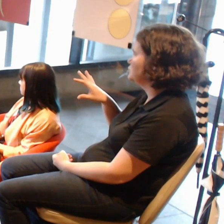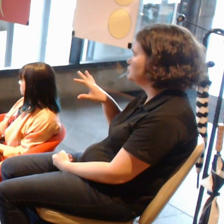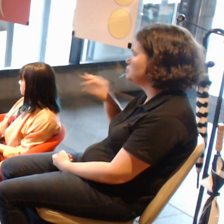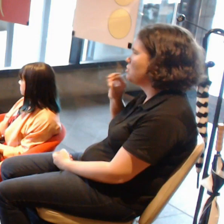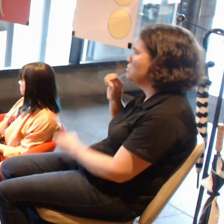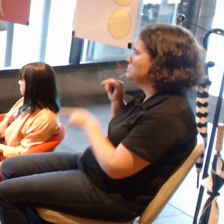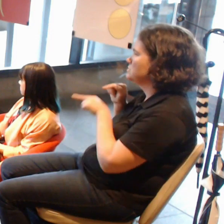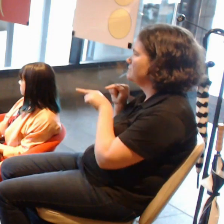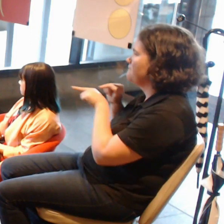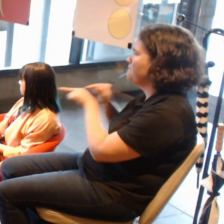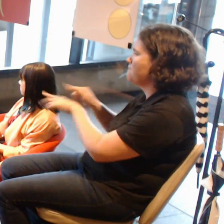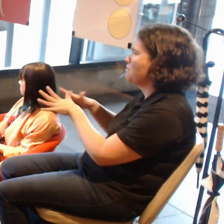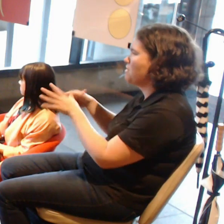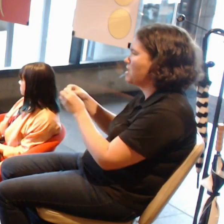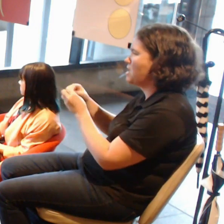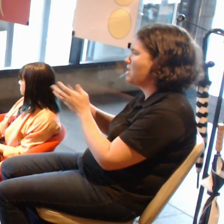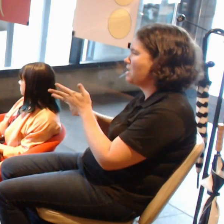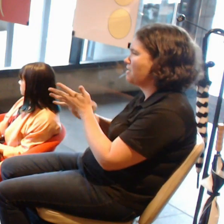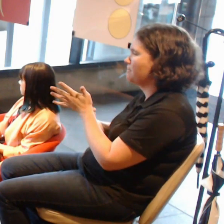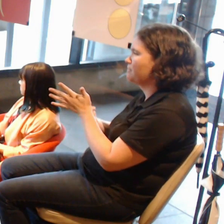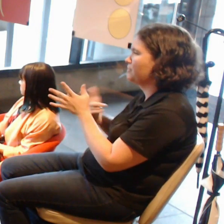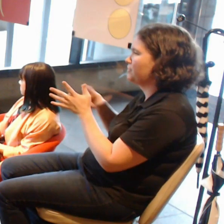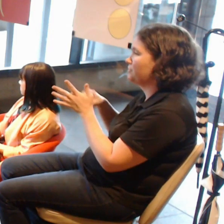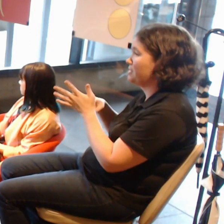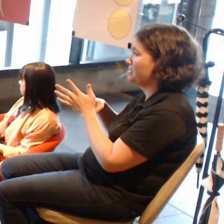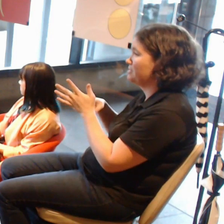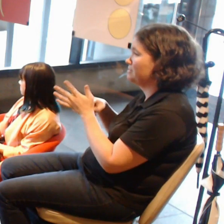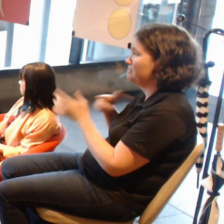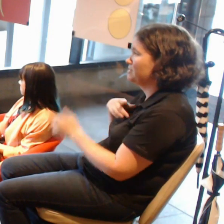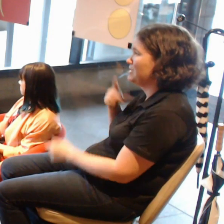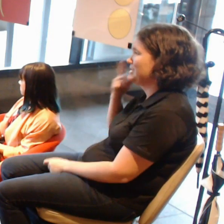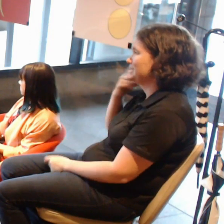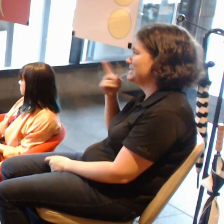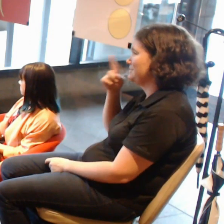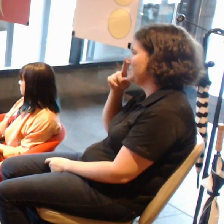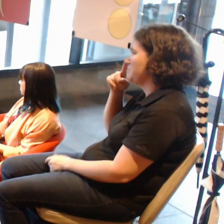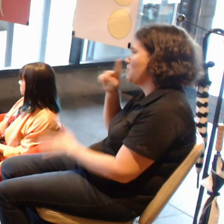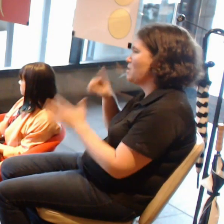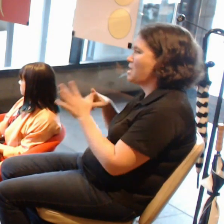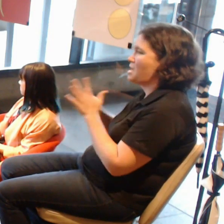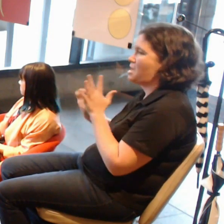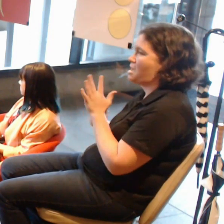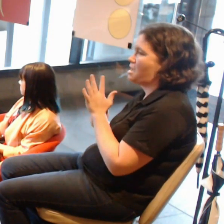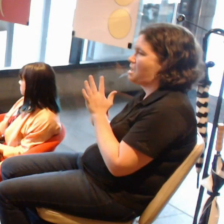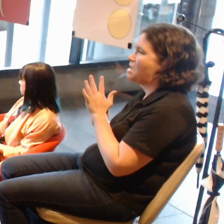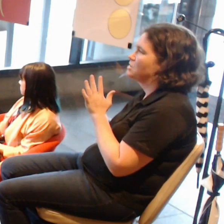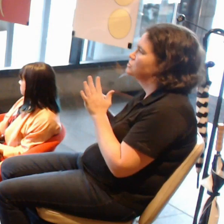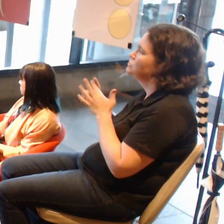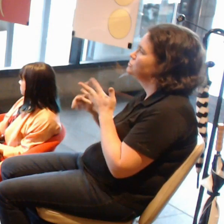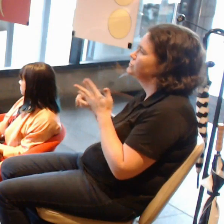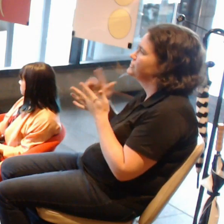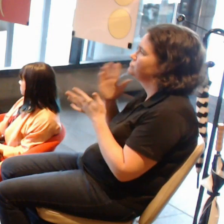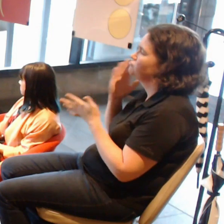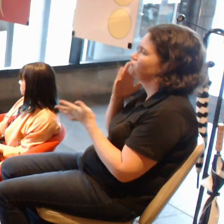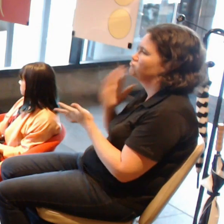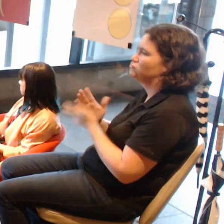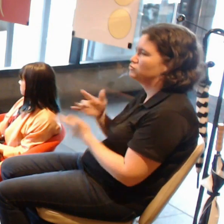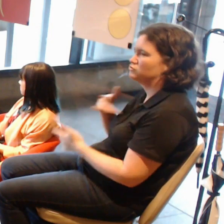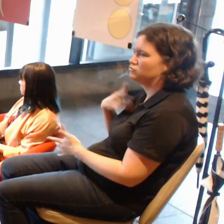because I see that so many people in AR are doing really realistic representations. And I wanted to play with something else.